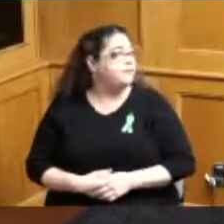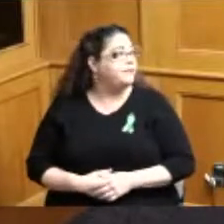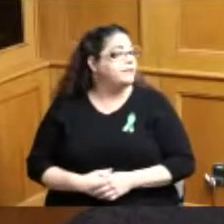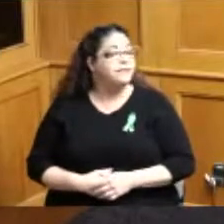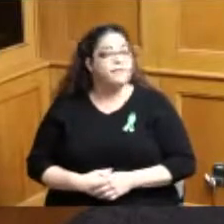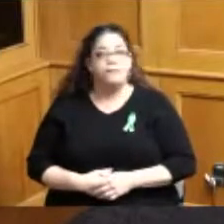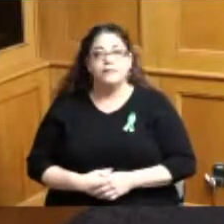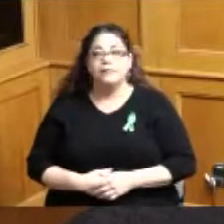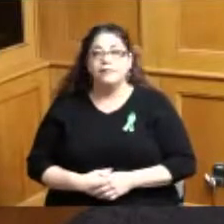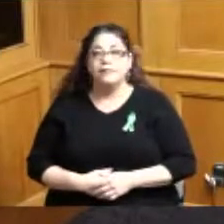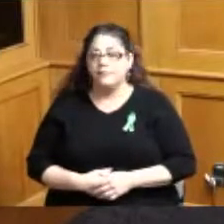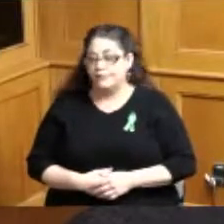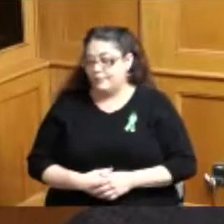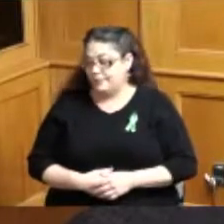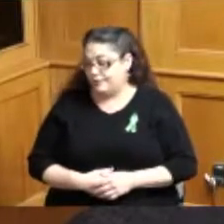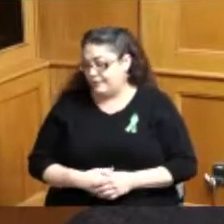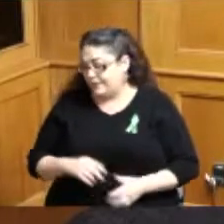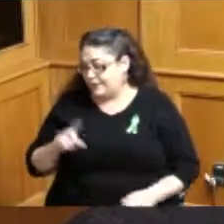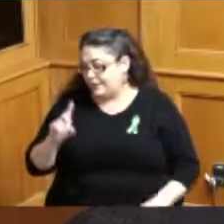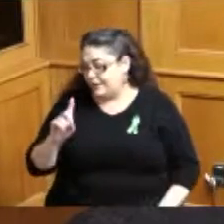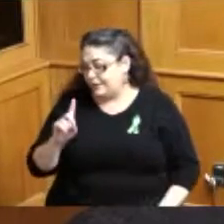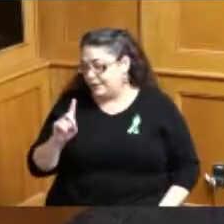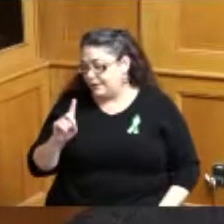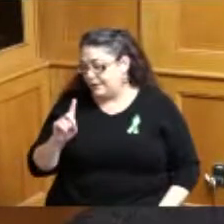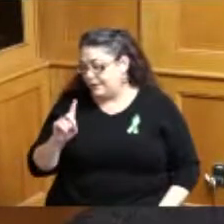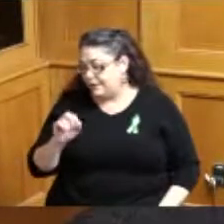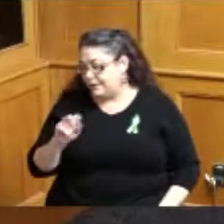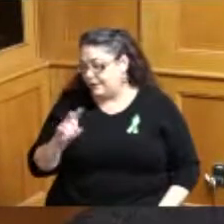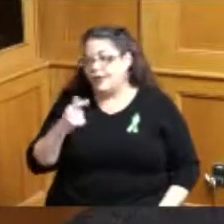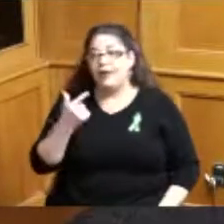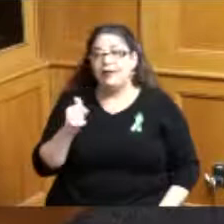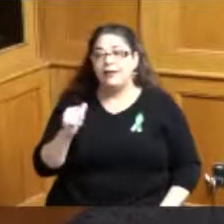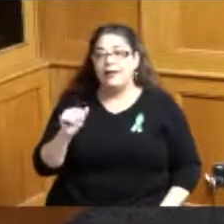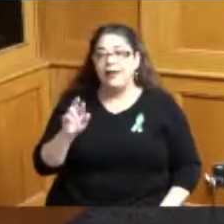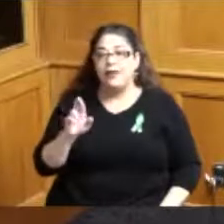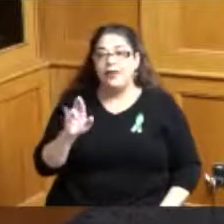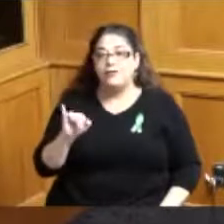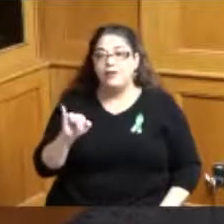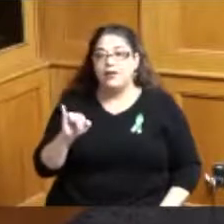Gary Davis for ARP funding